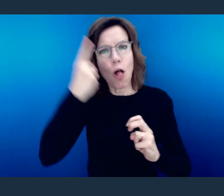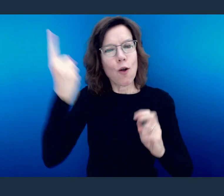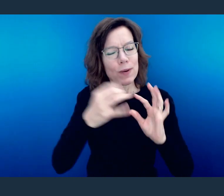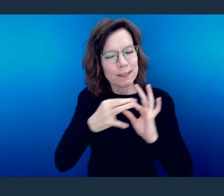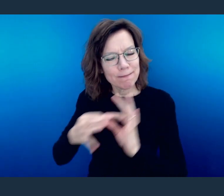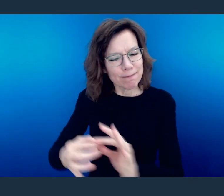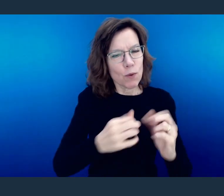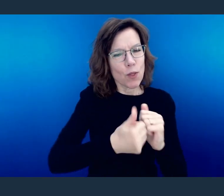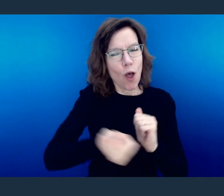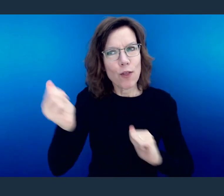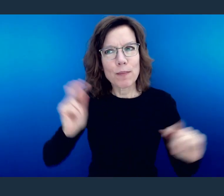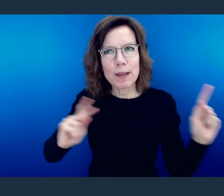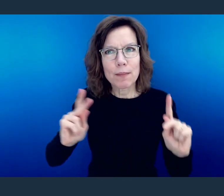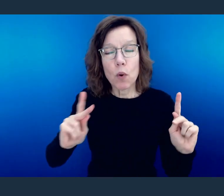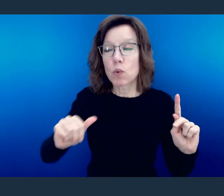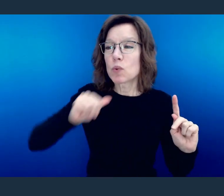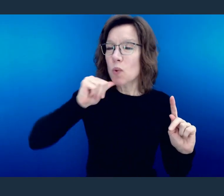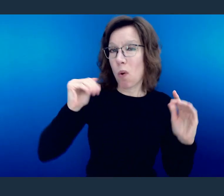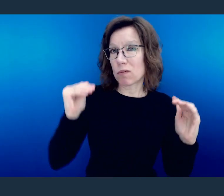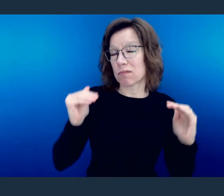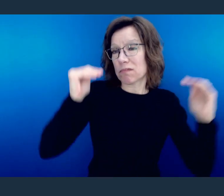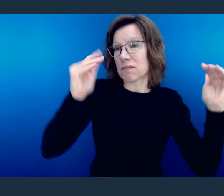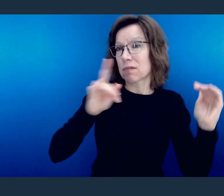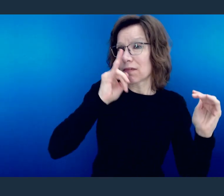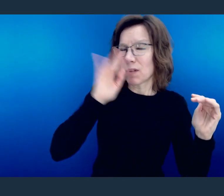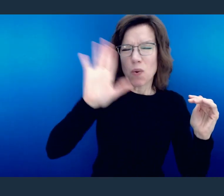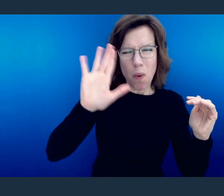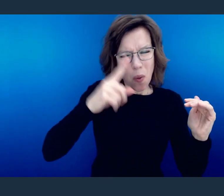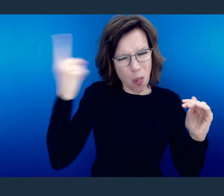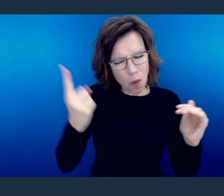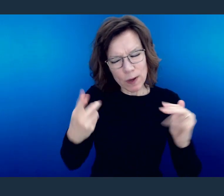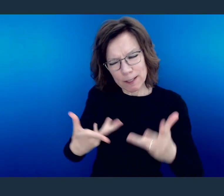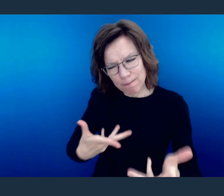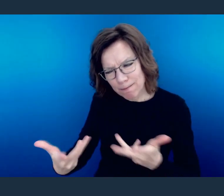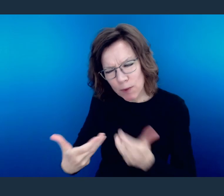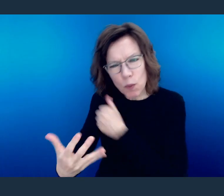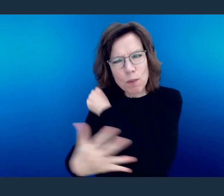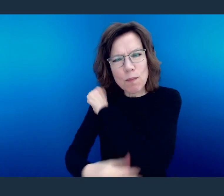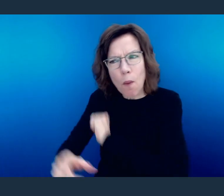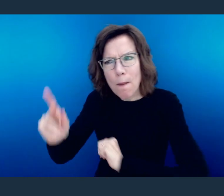Do not be haughty, but associate with the lowly. Never be wise in your own sight.